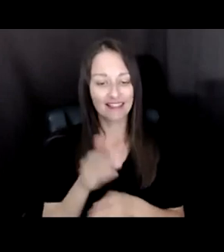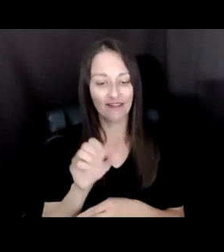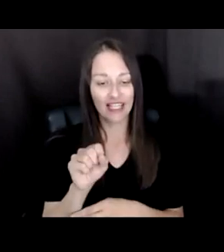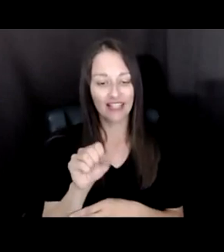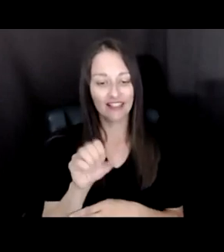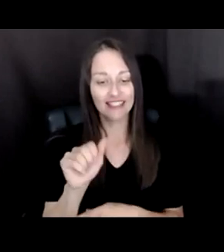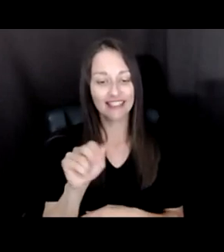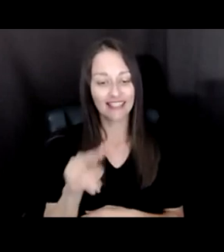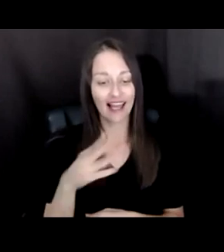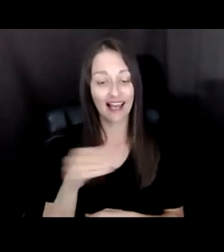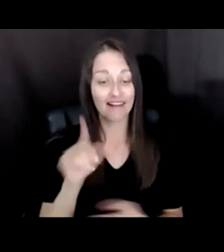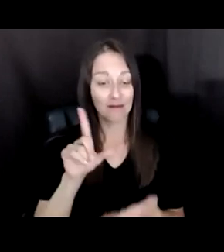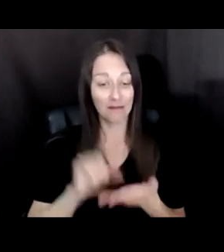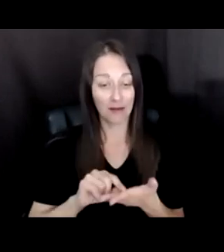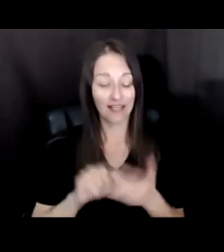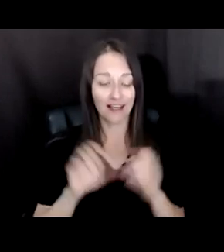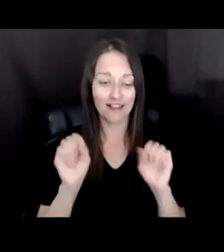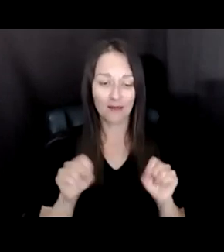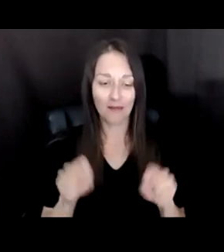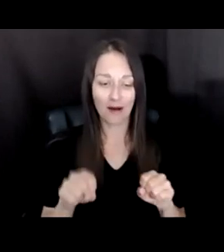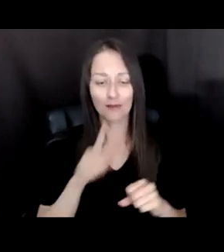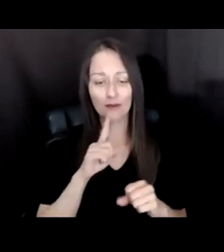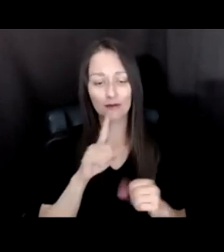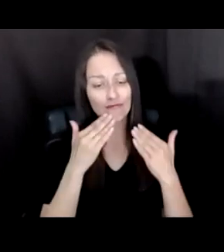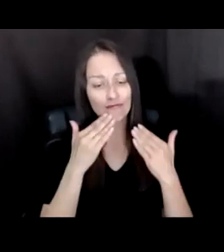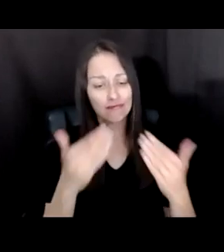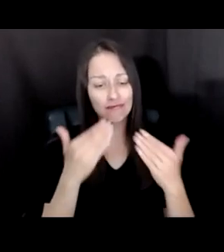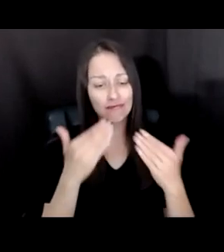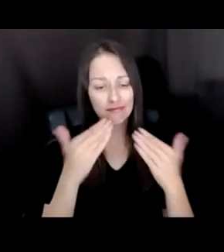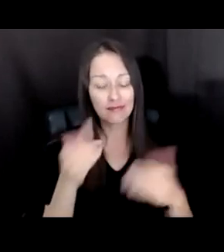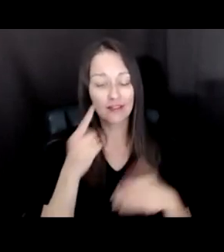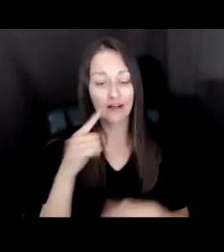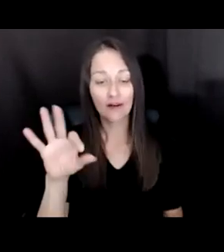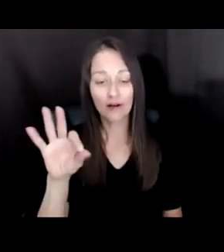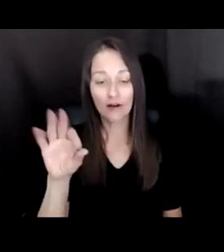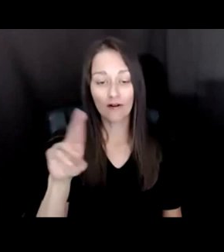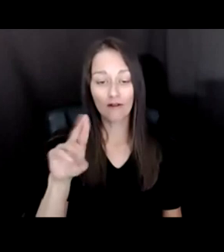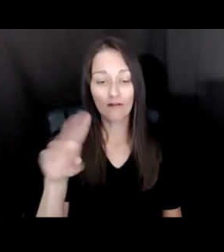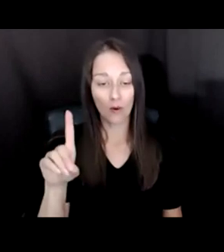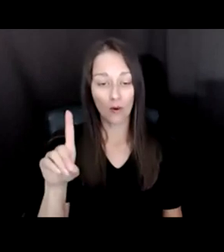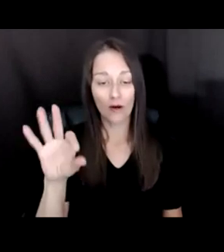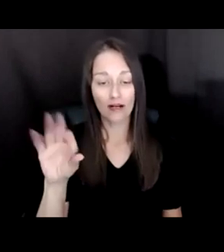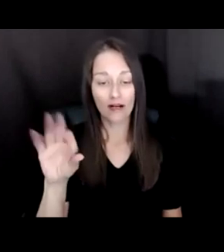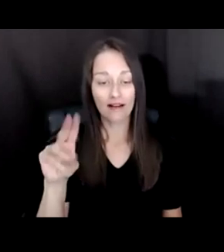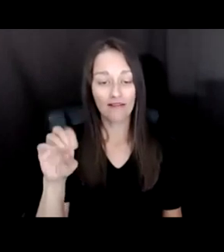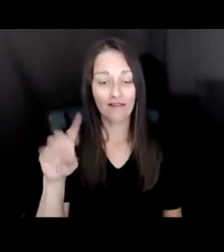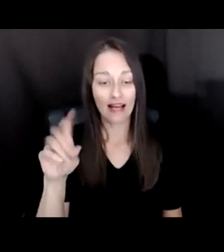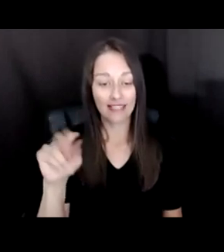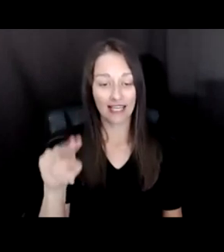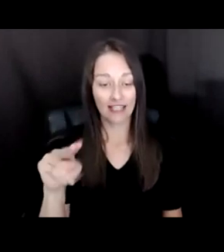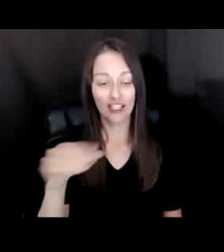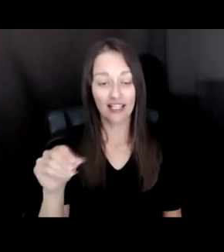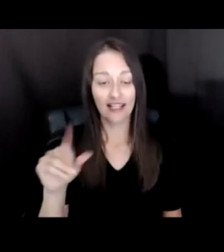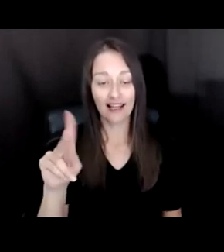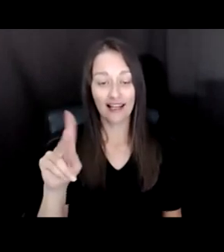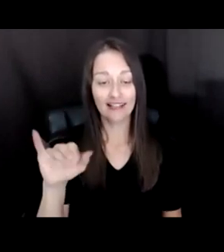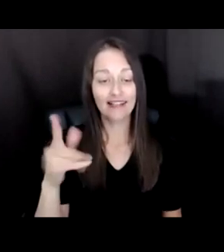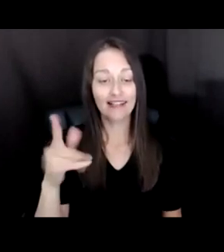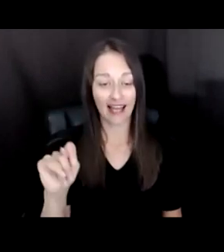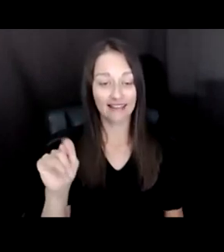WE ARE SO, SO GRATEFUL TO THE FORD FOUNDATION AND THE KNIGHT FOUNDATION FOR JOINING FORCES WITH US